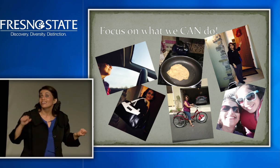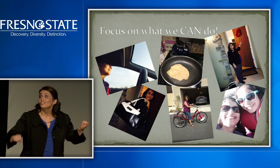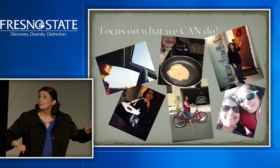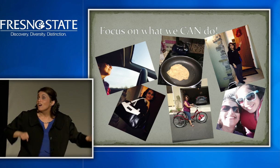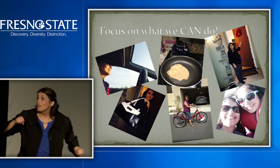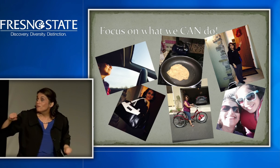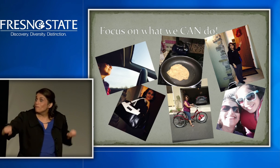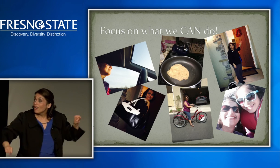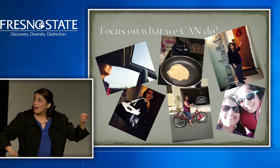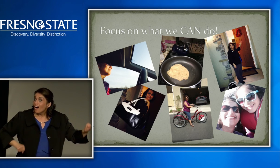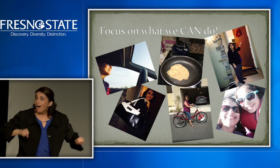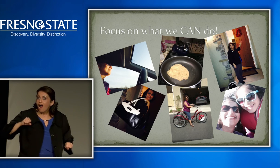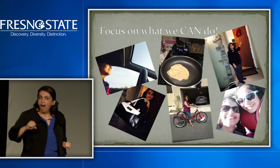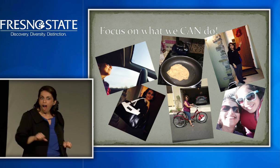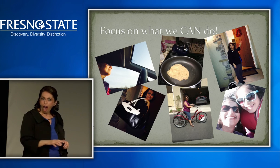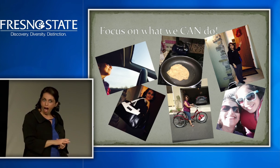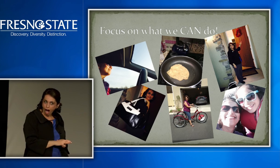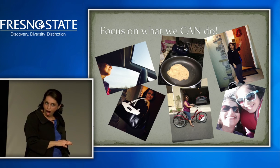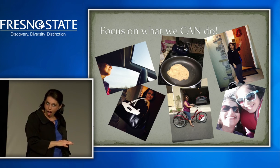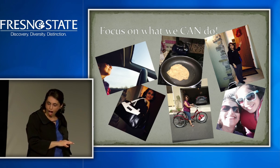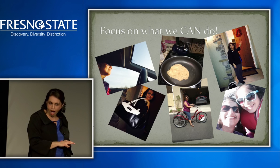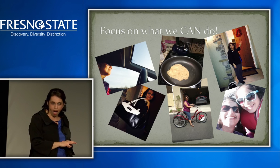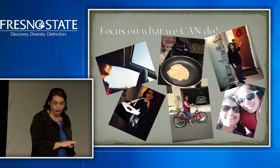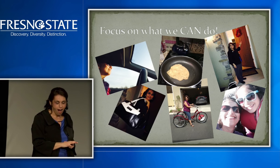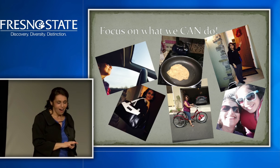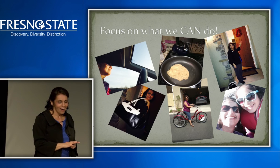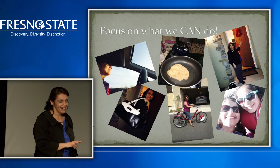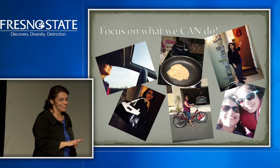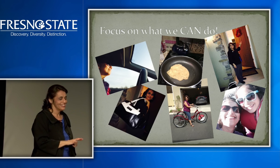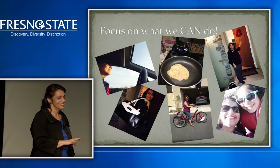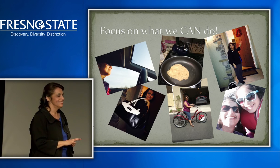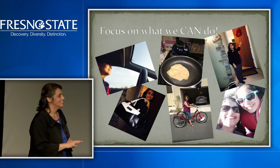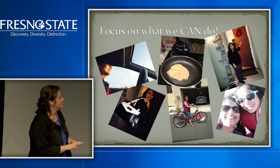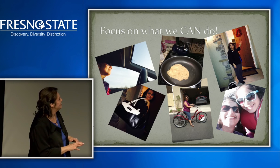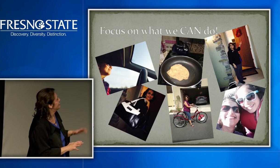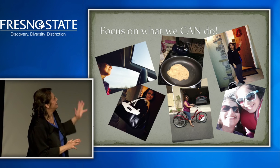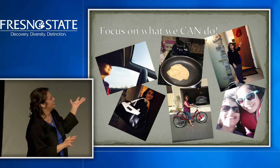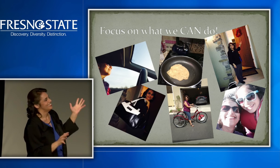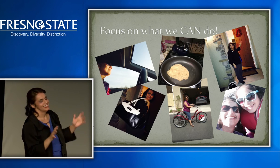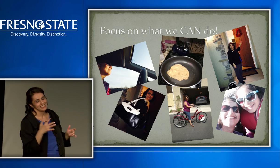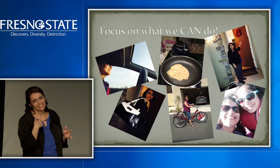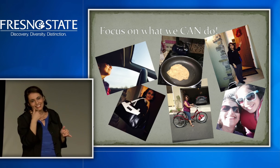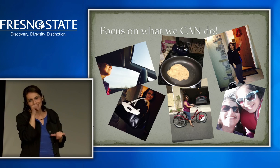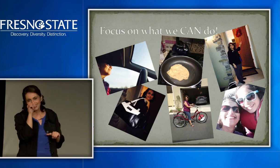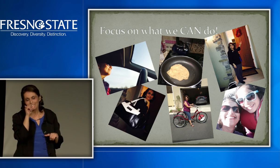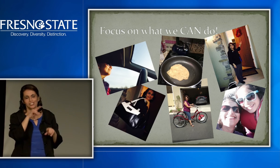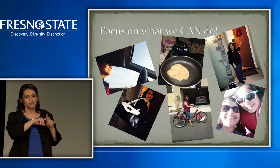And, I ride a bicycle! Imagine that.